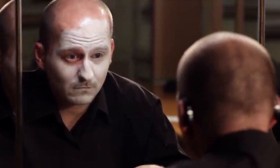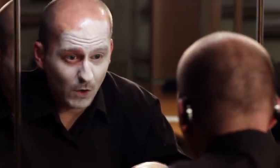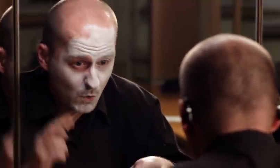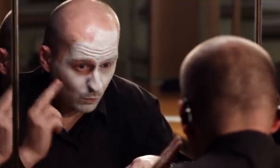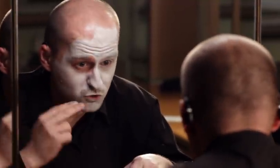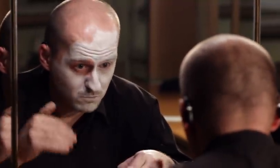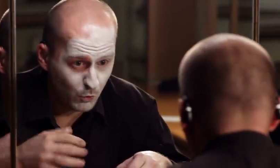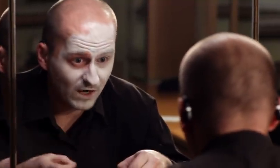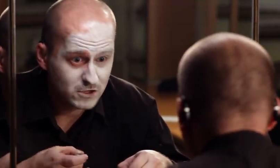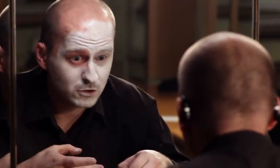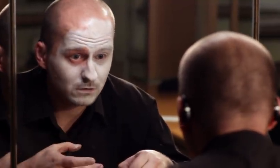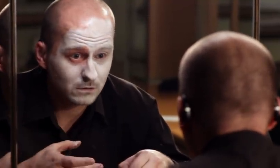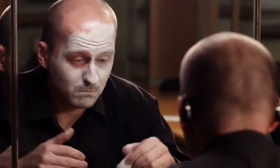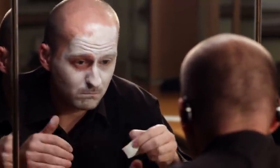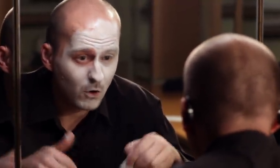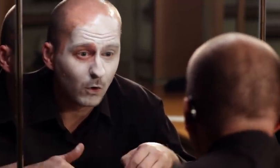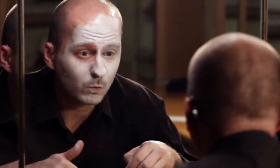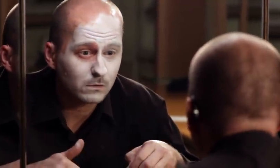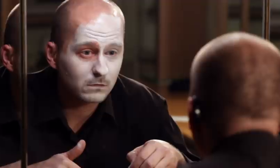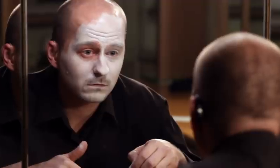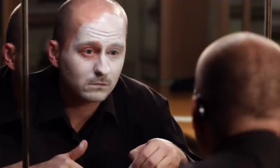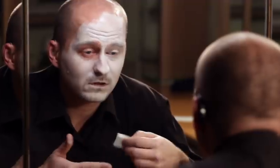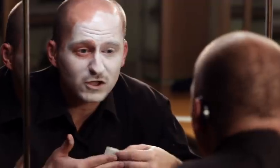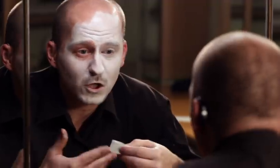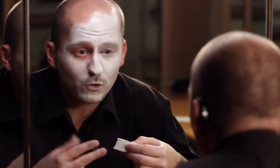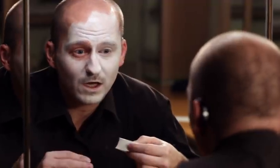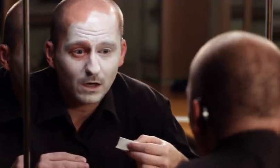Deaf people can also play, why not?